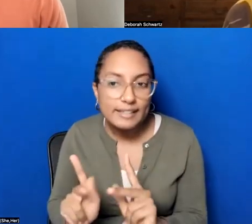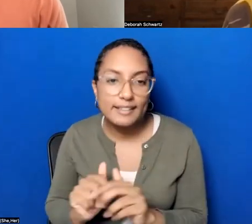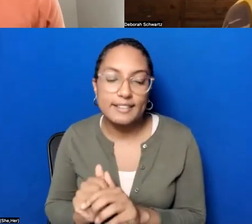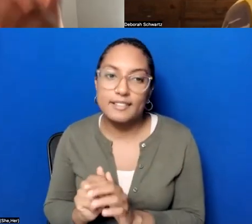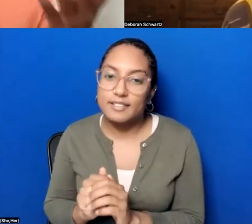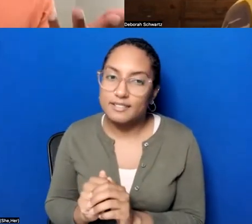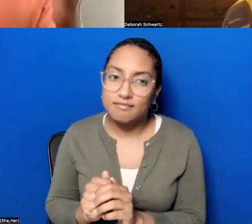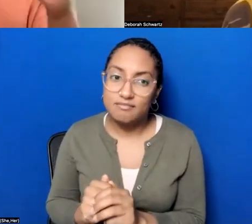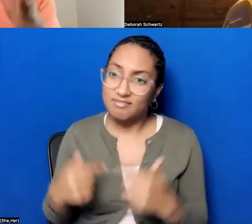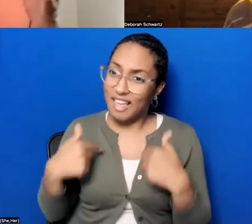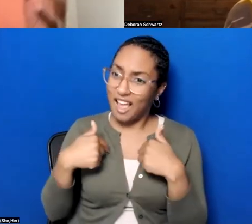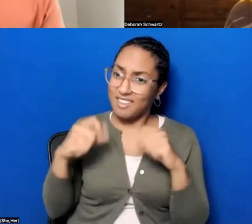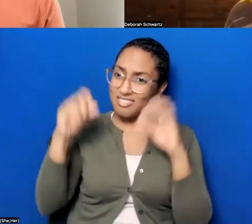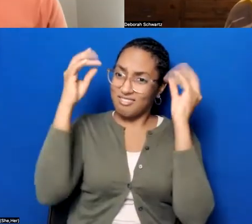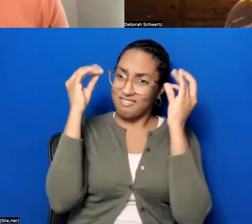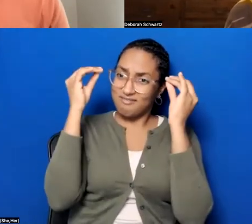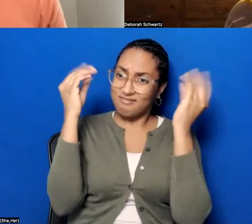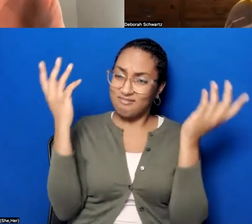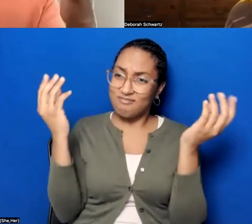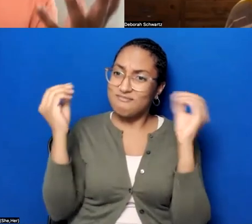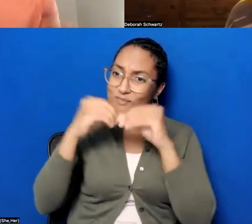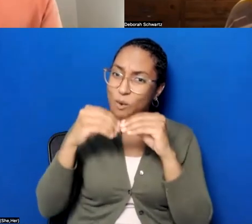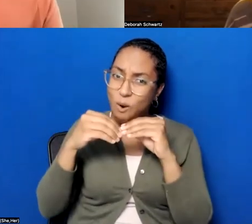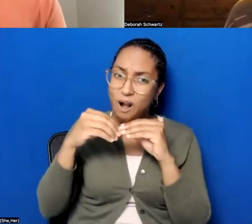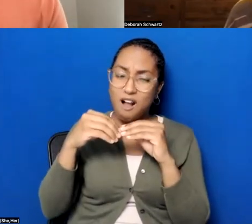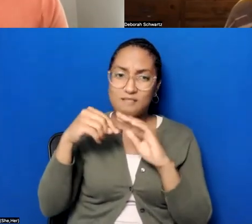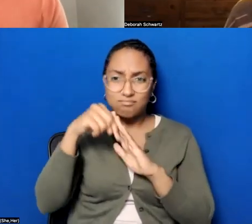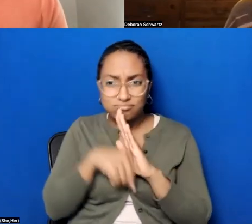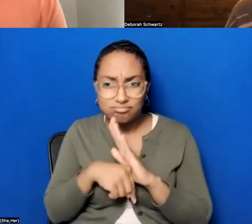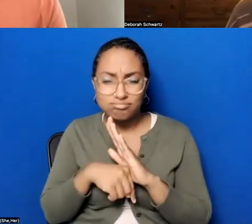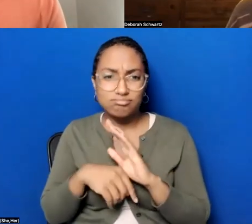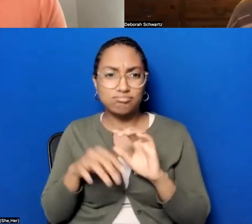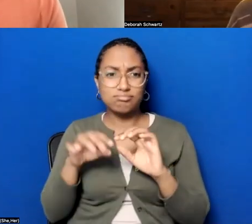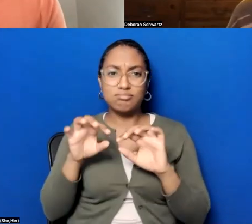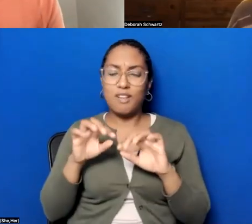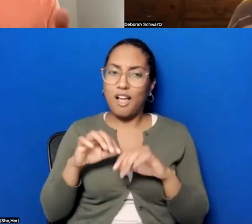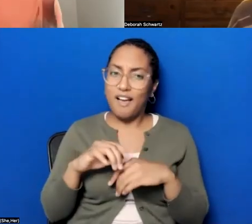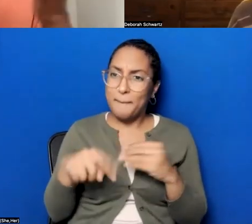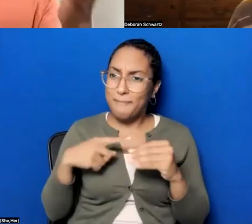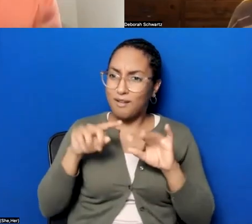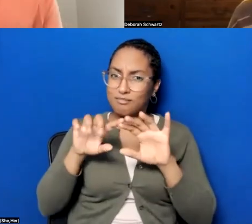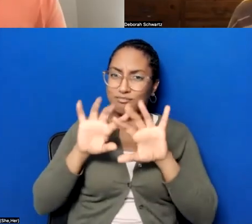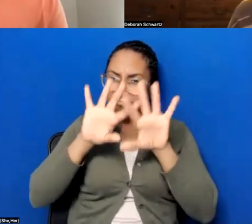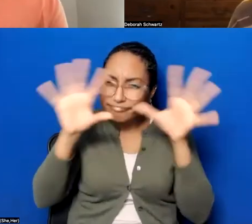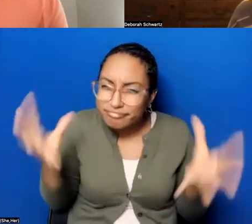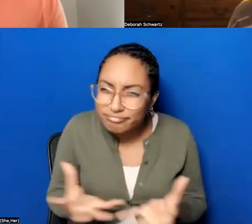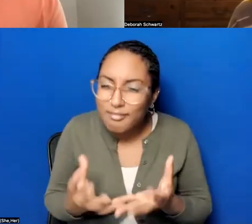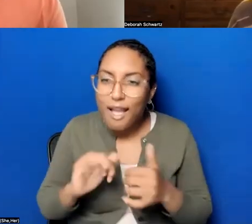to think more in a codifying way of, of some of the things that sort of organically came up and